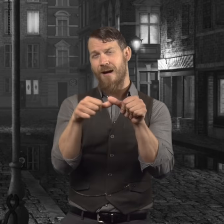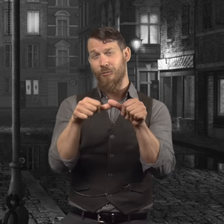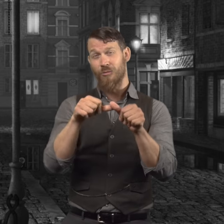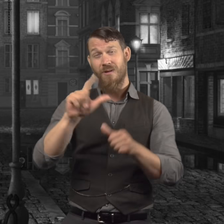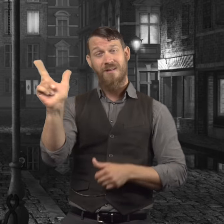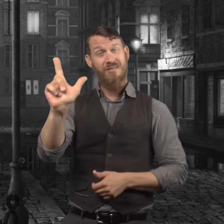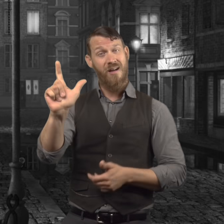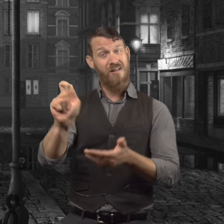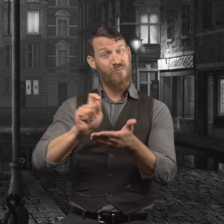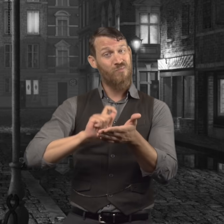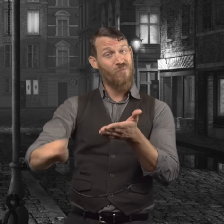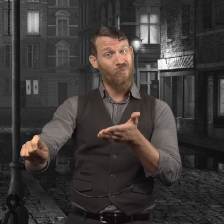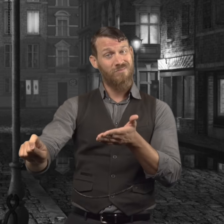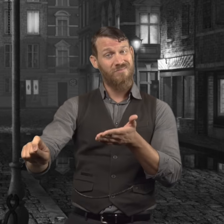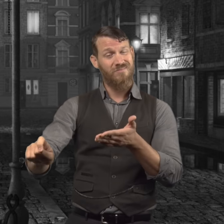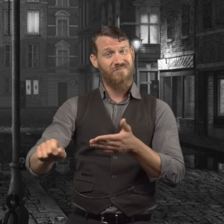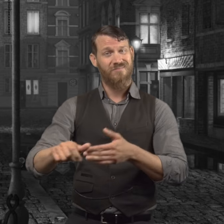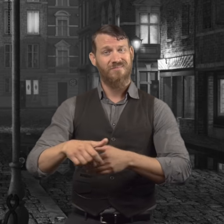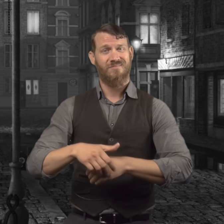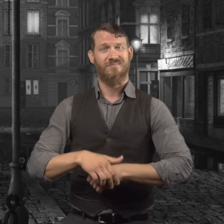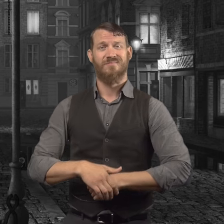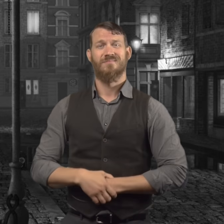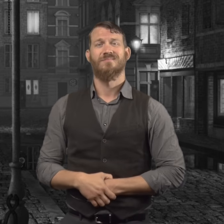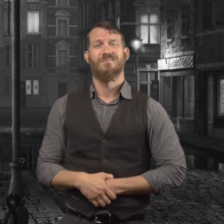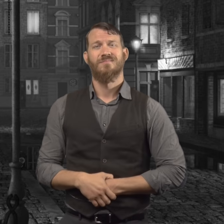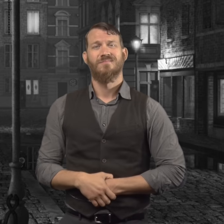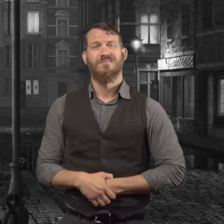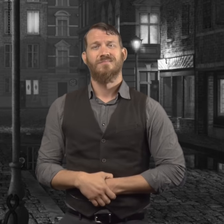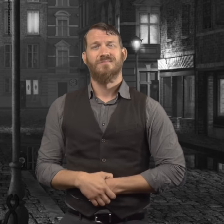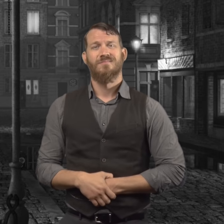"You must read the letter that Doctor Lanyon wrote."